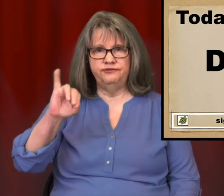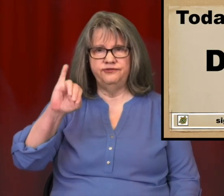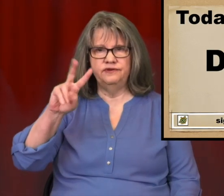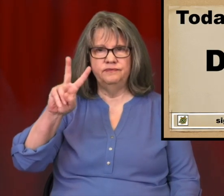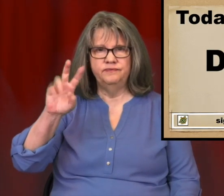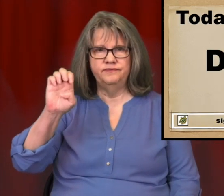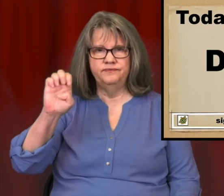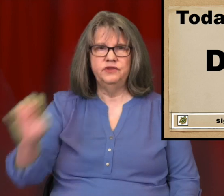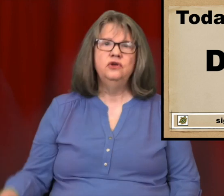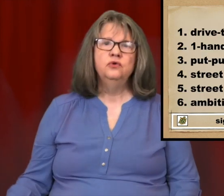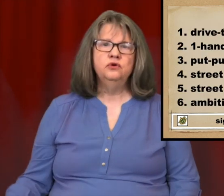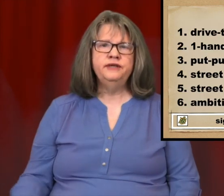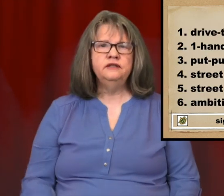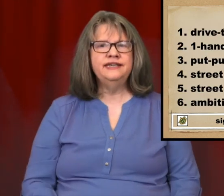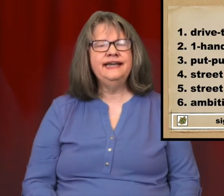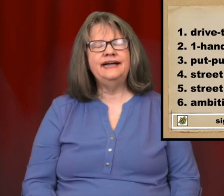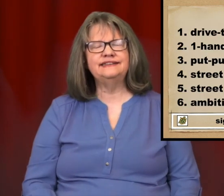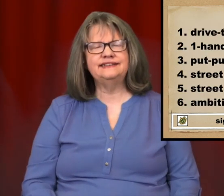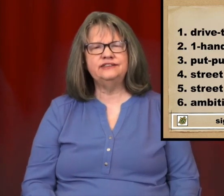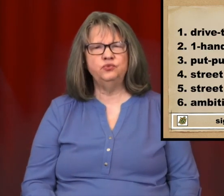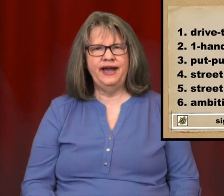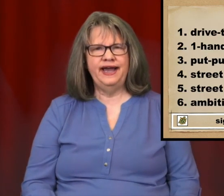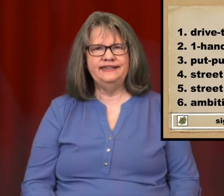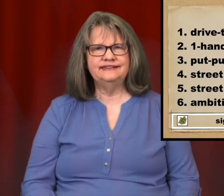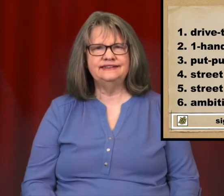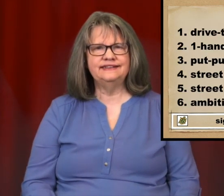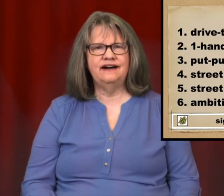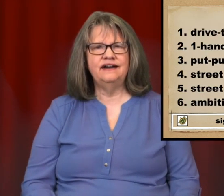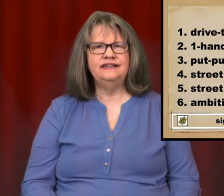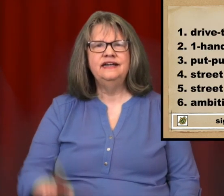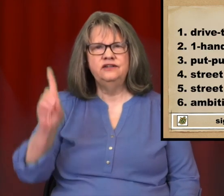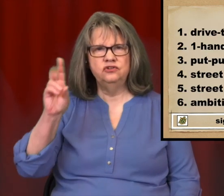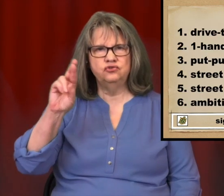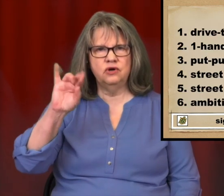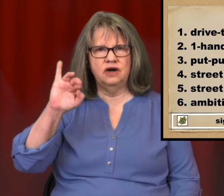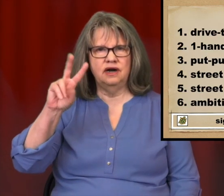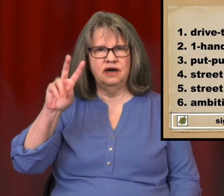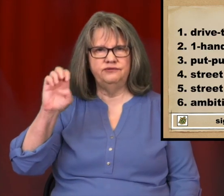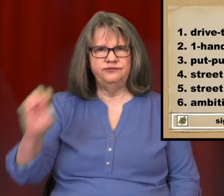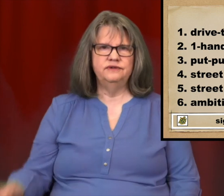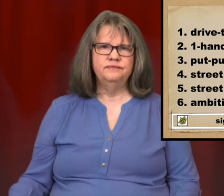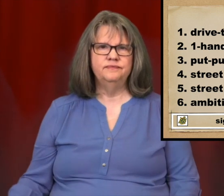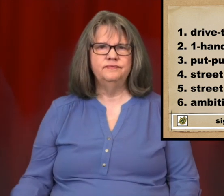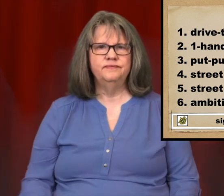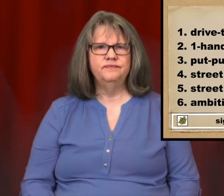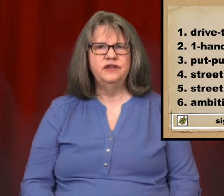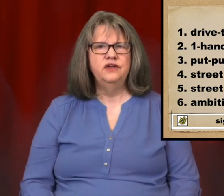DRIVE. We'll be looking at six ways to sign DRIVE.